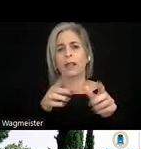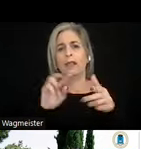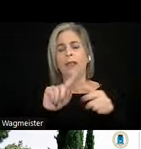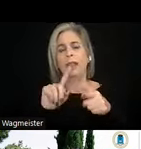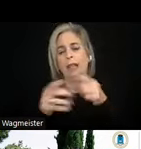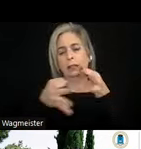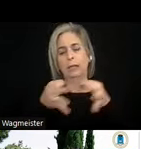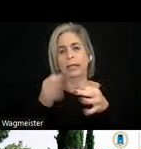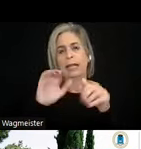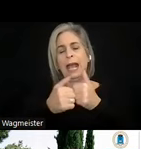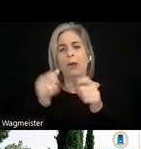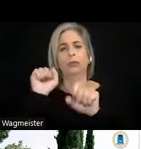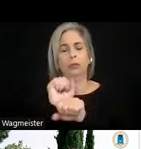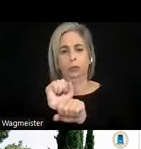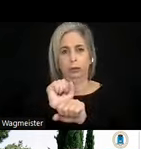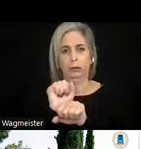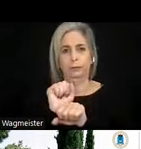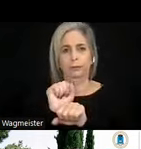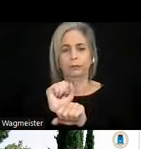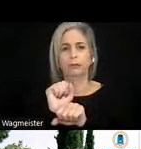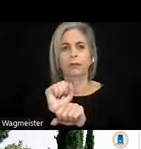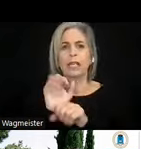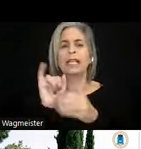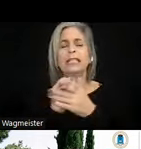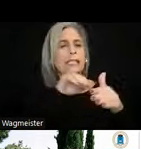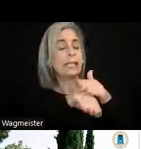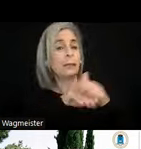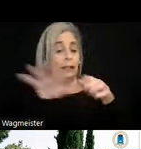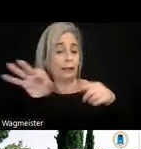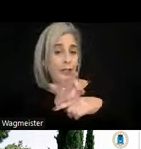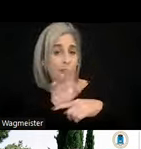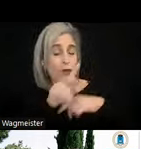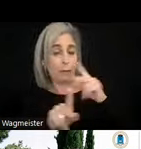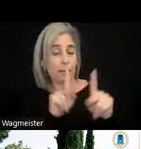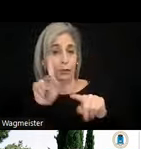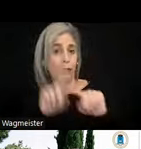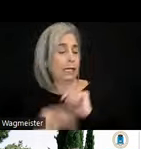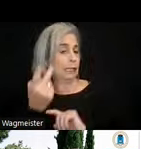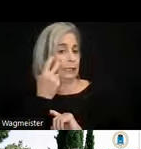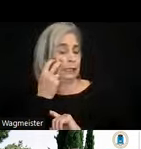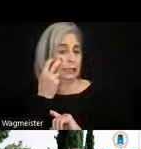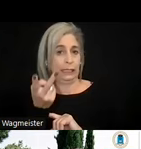spoken subtitles is an accessibility feature for people who cannot see. So it is an accessibility